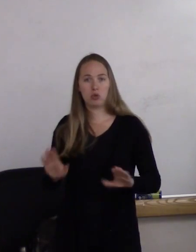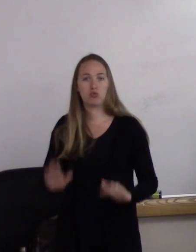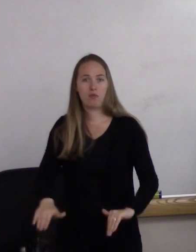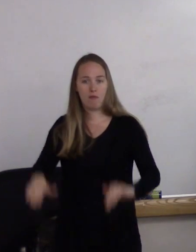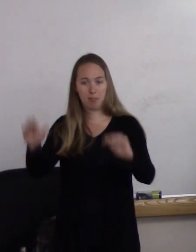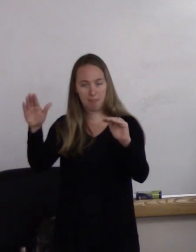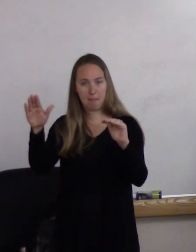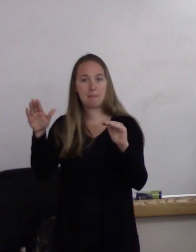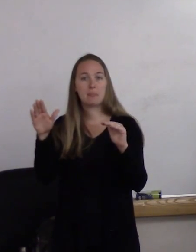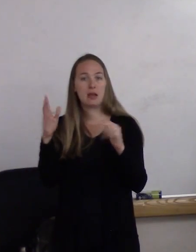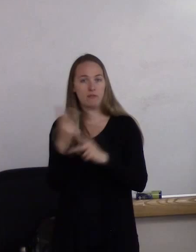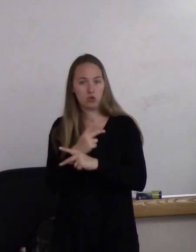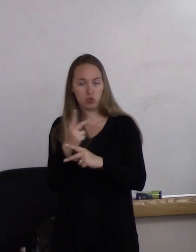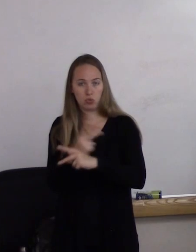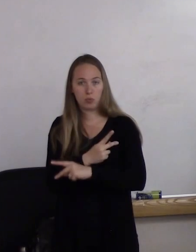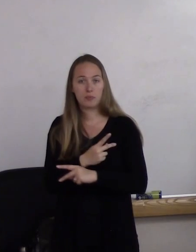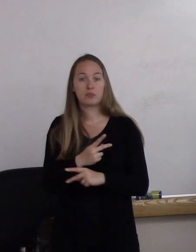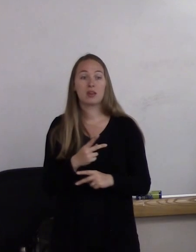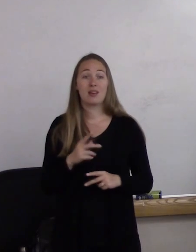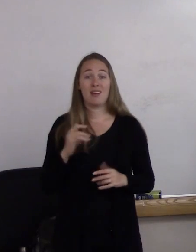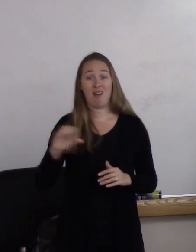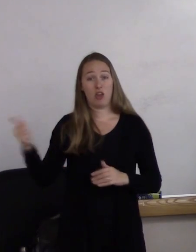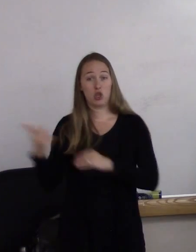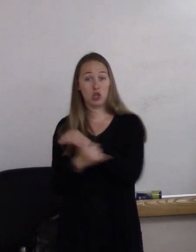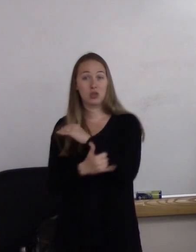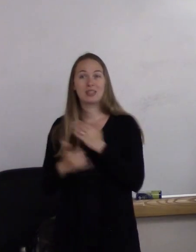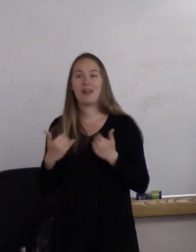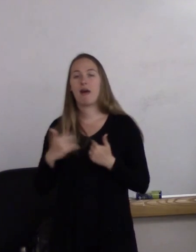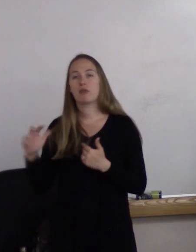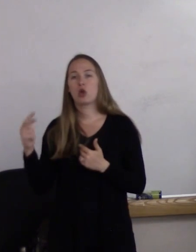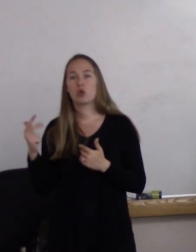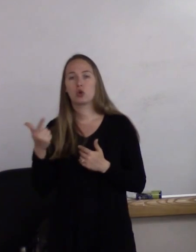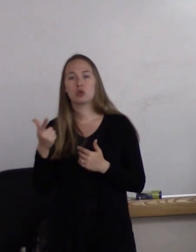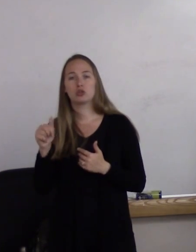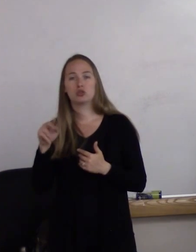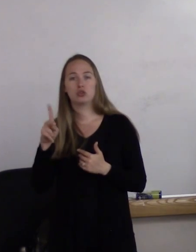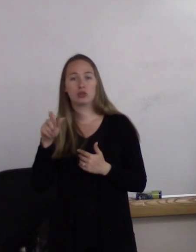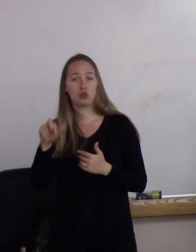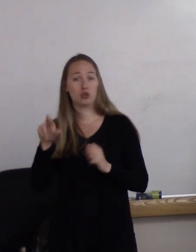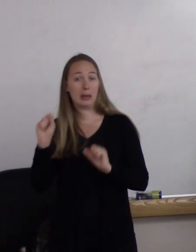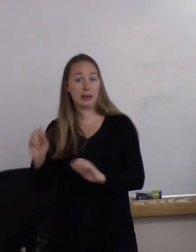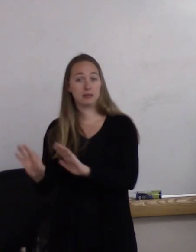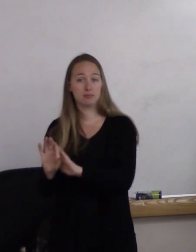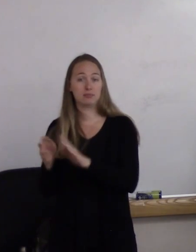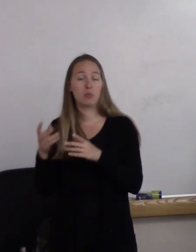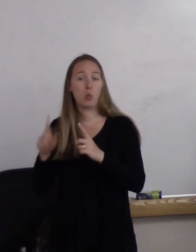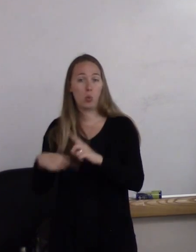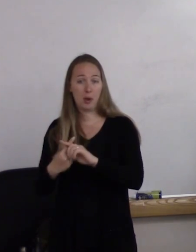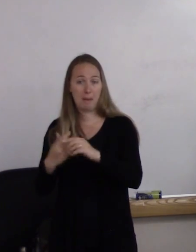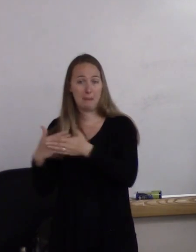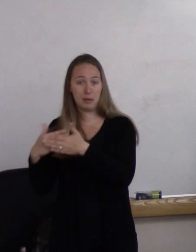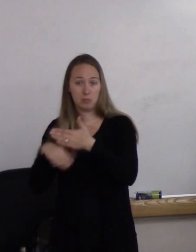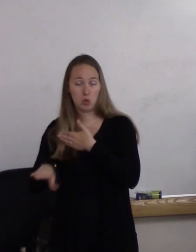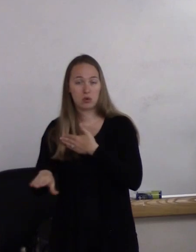they've actually established a third gender that can be selected, and there are some countries-- particularly countries